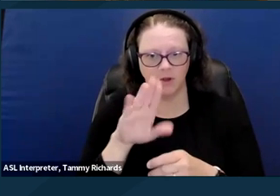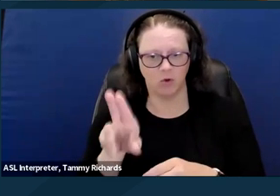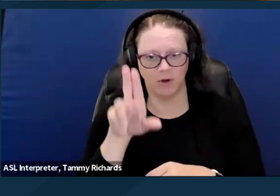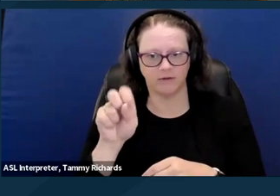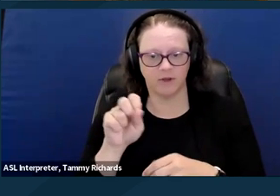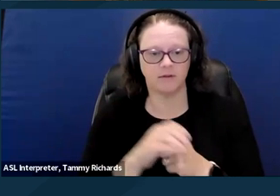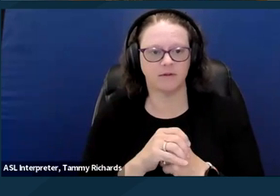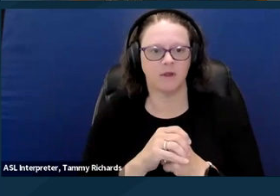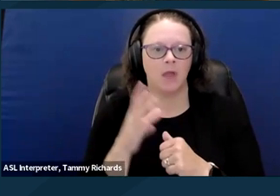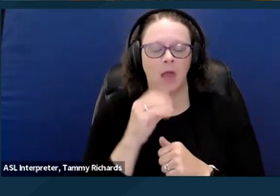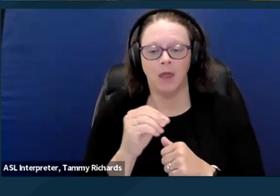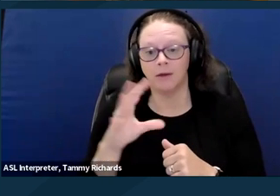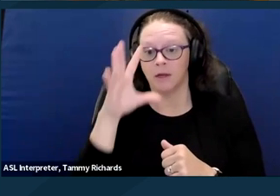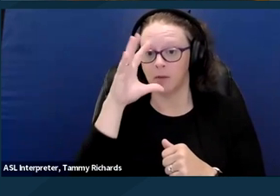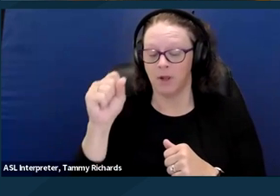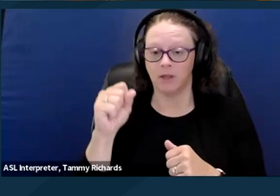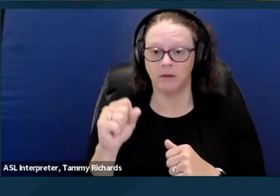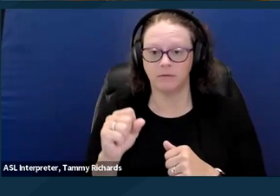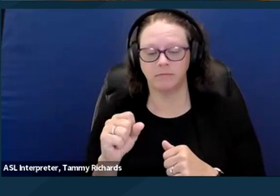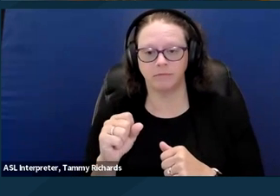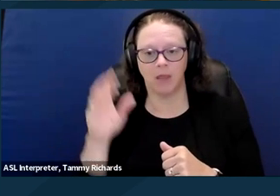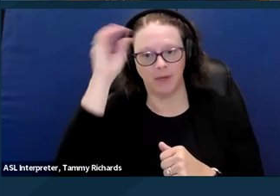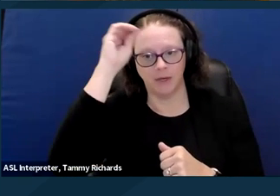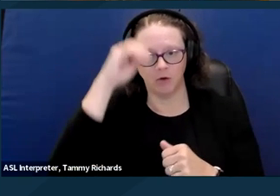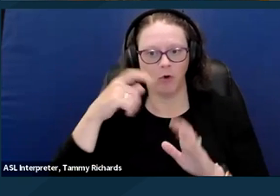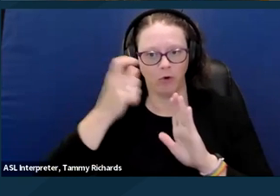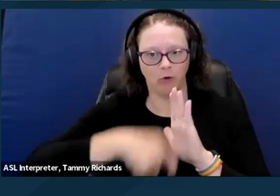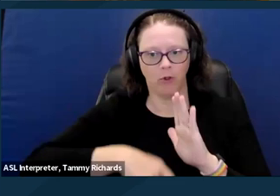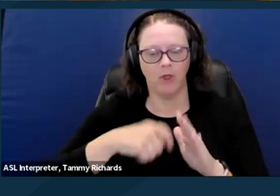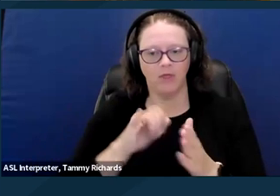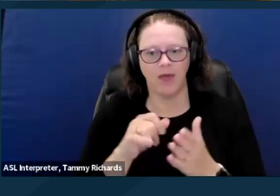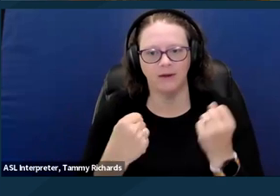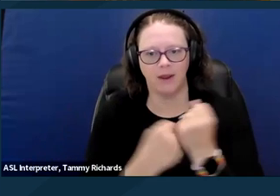and a compelling op-ed article that an advocate had written